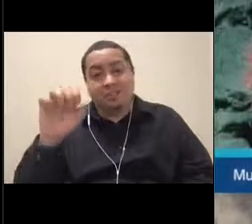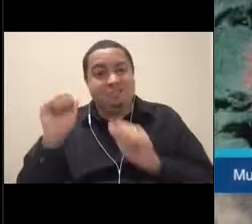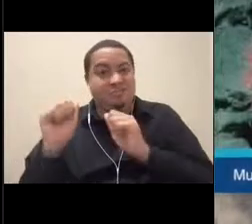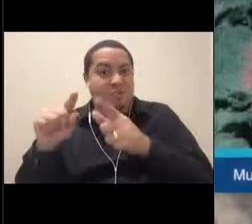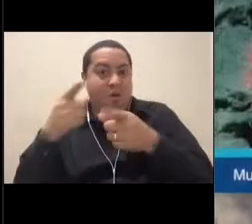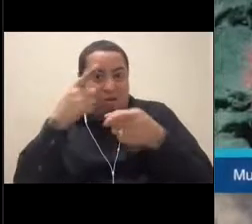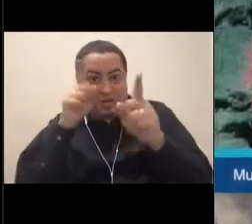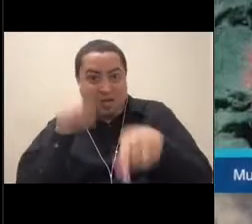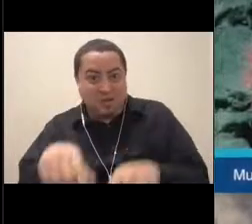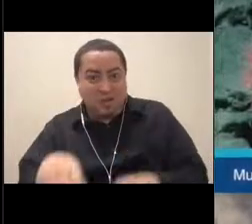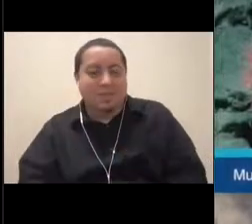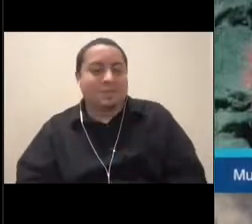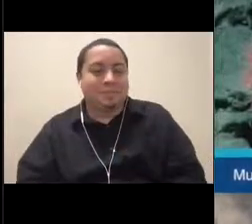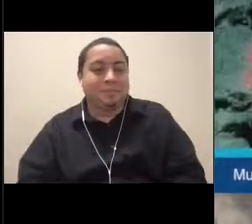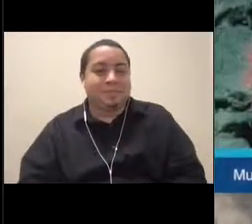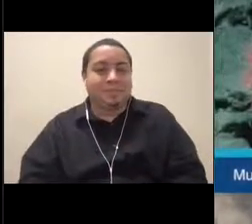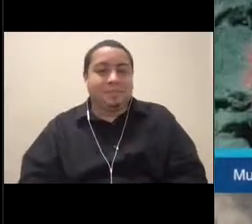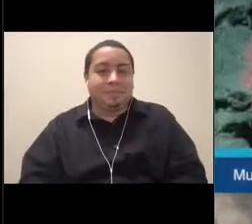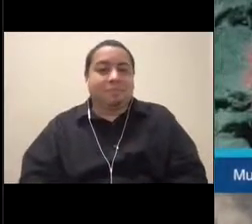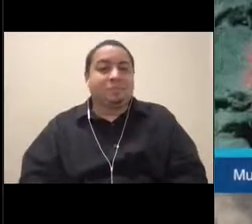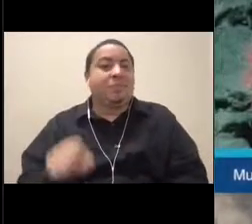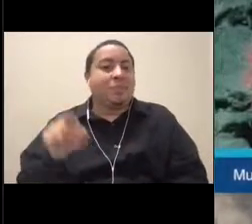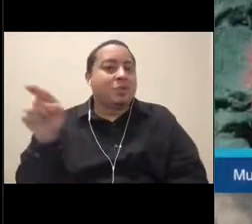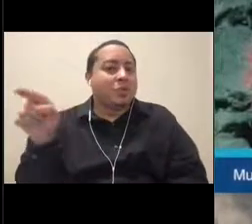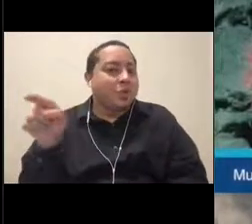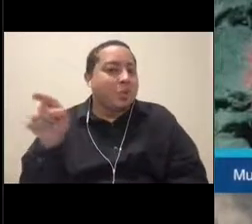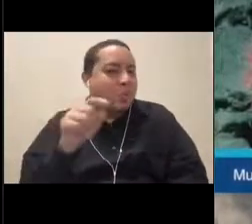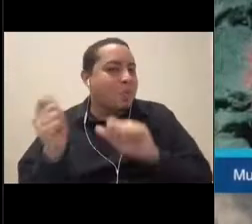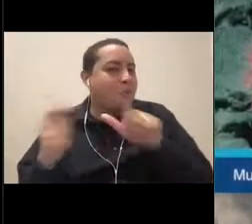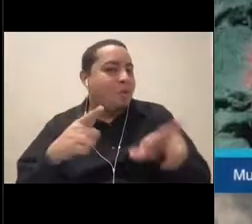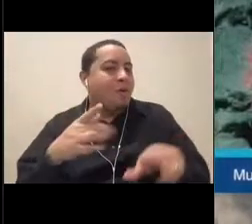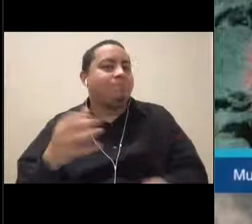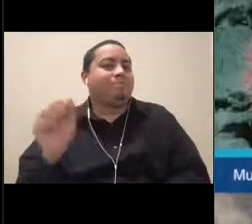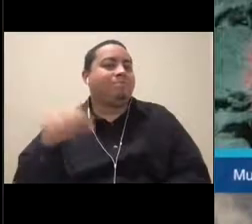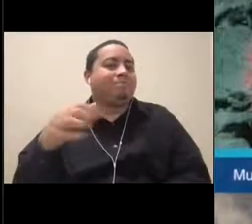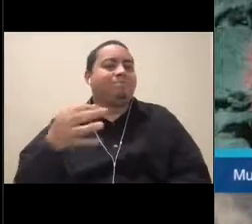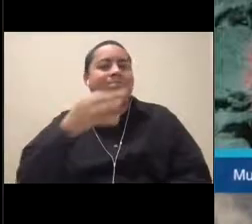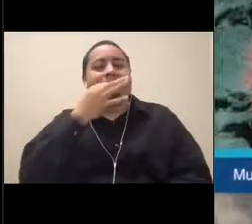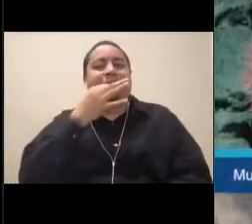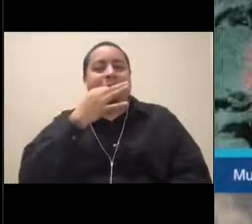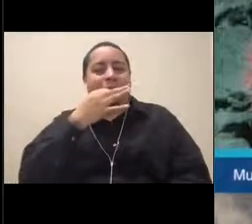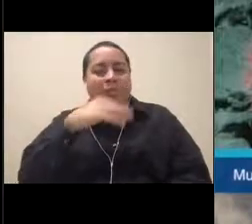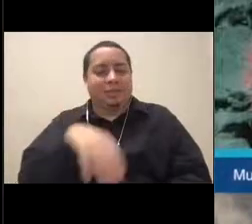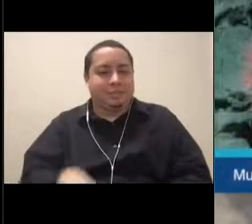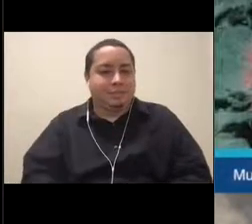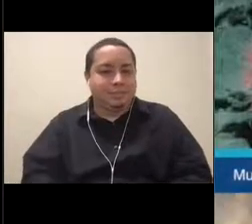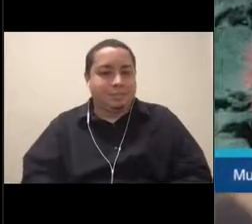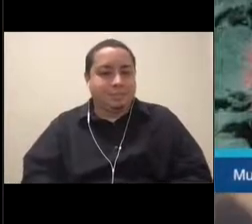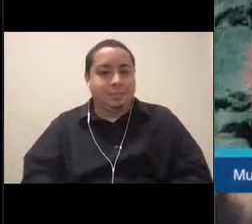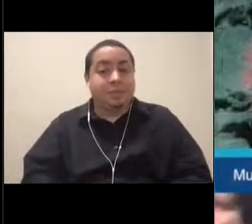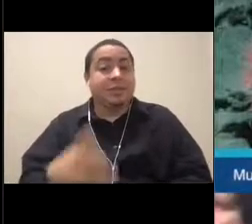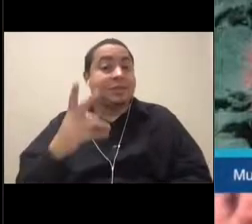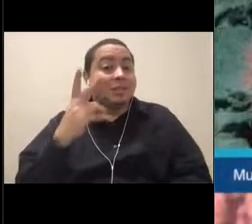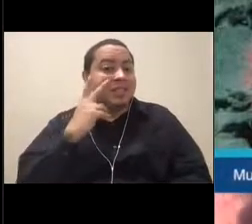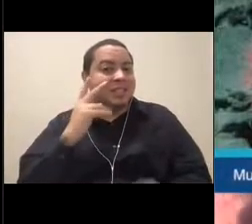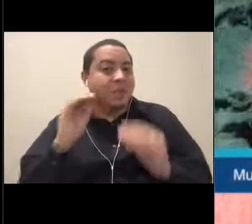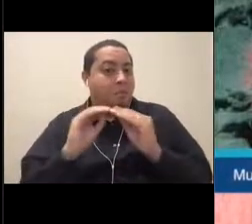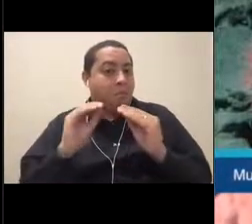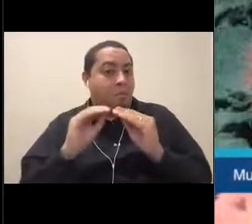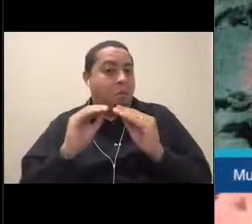Well, you guys are experts. Yeah, that's definitely a tumbleweed anemone. Let's take a look around a little bit more and see if we can identify any others.